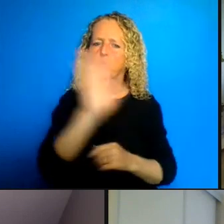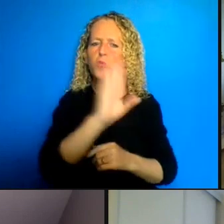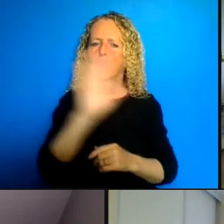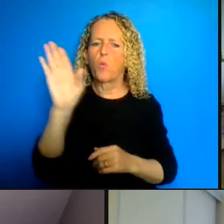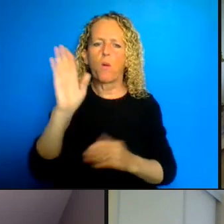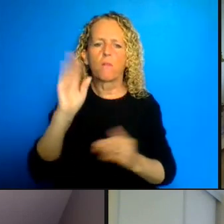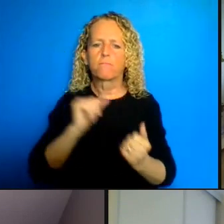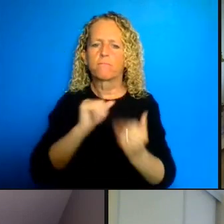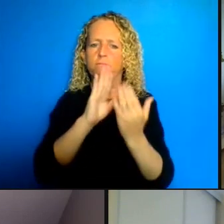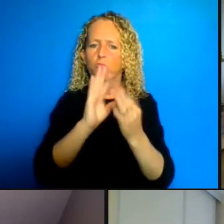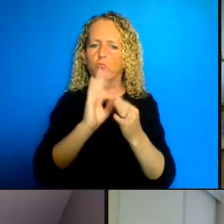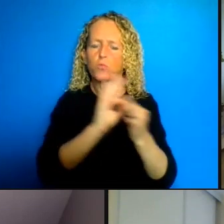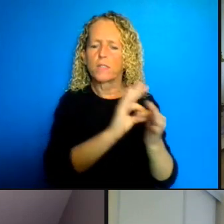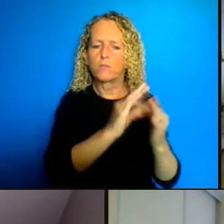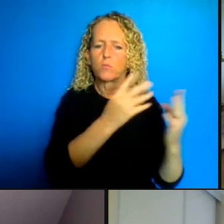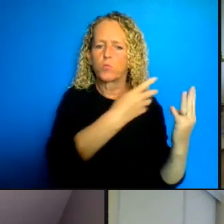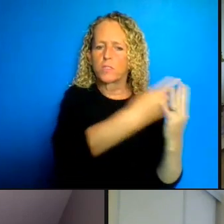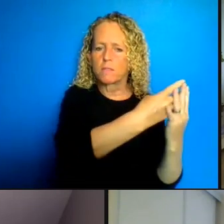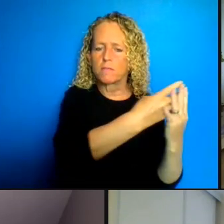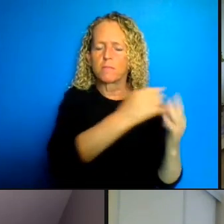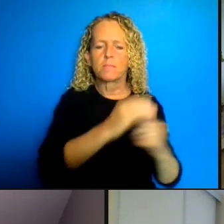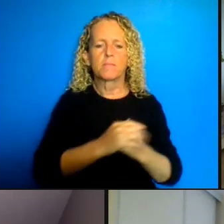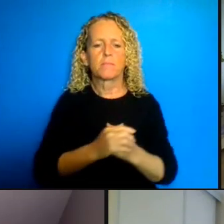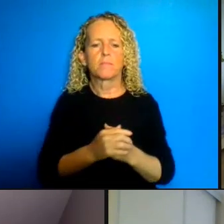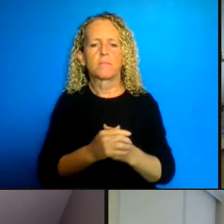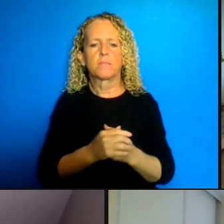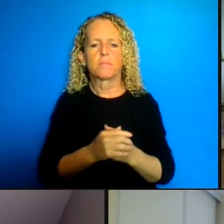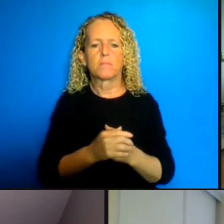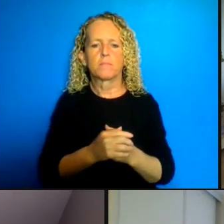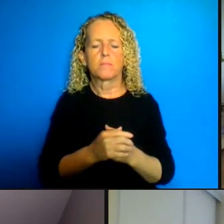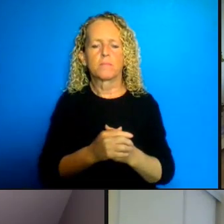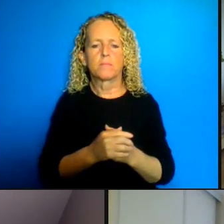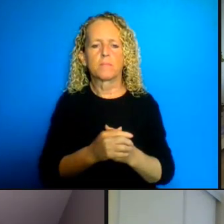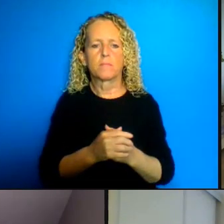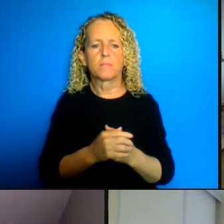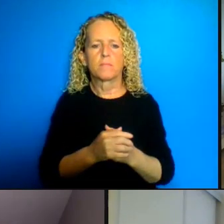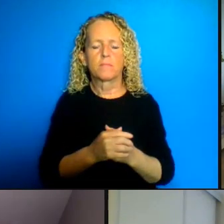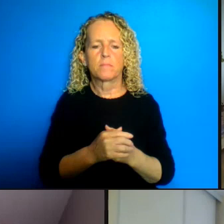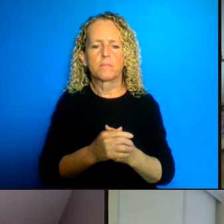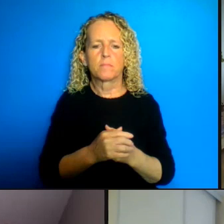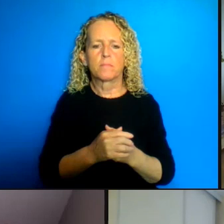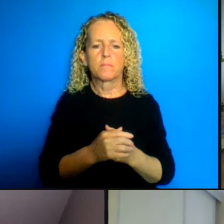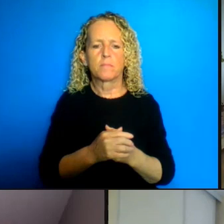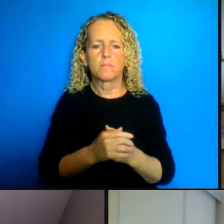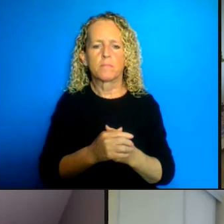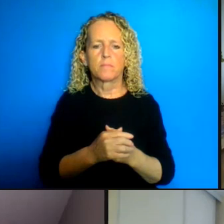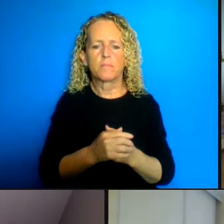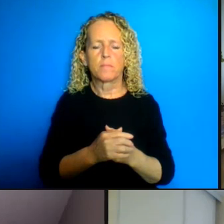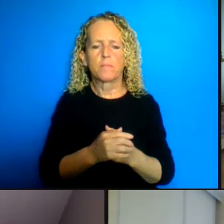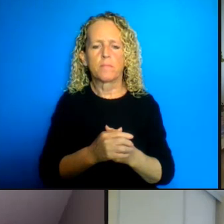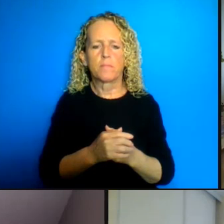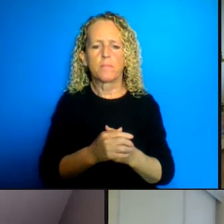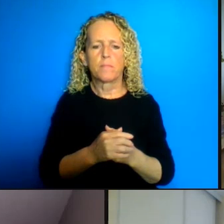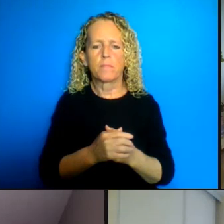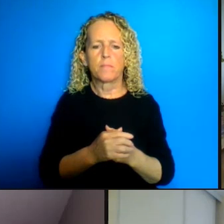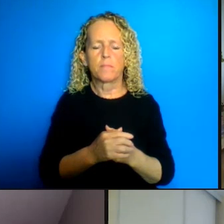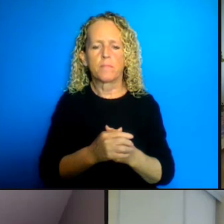a project with my students there was one page between the four major parties on